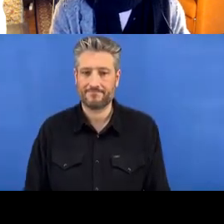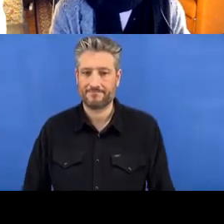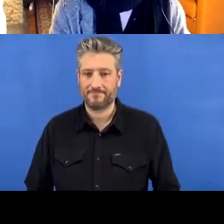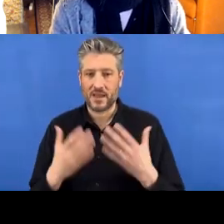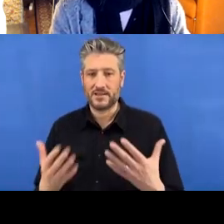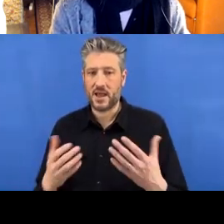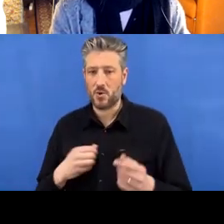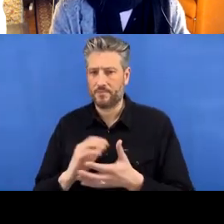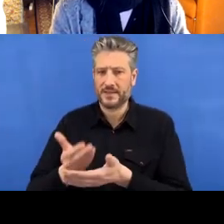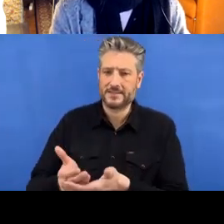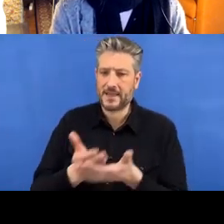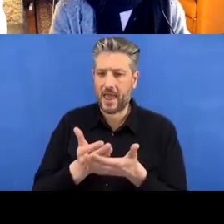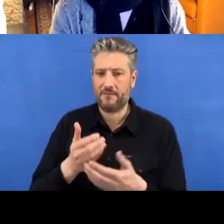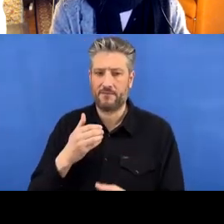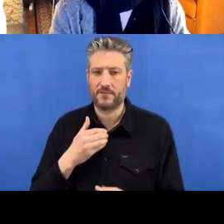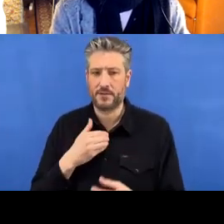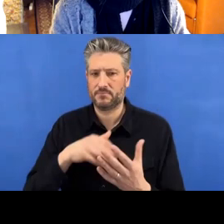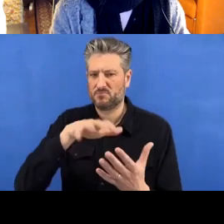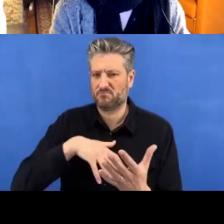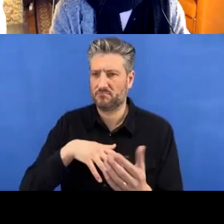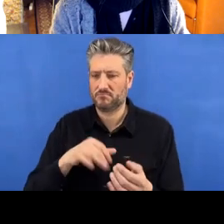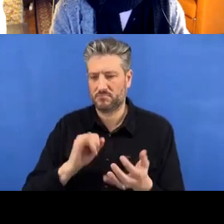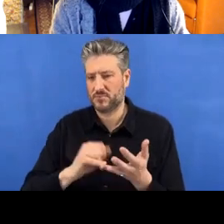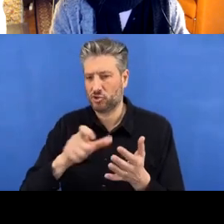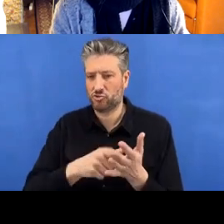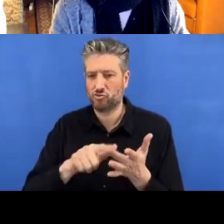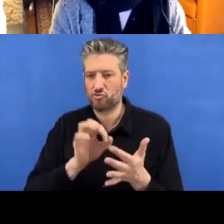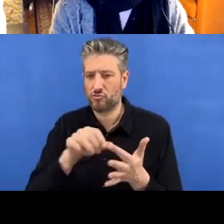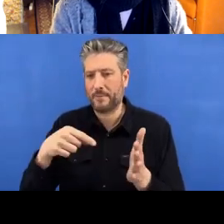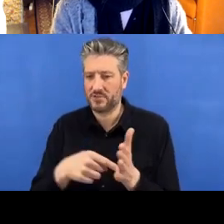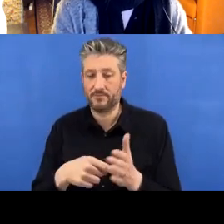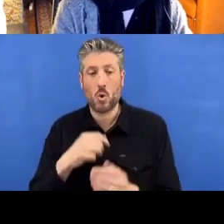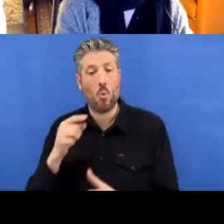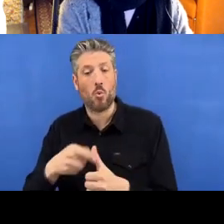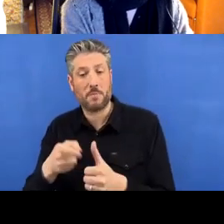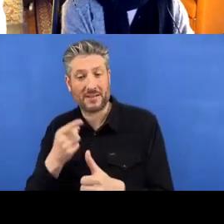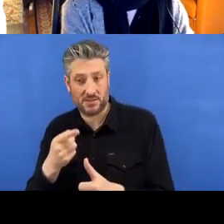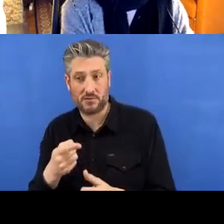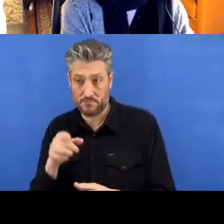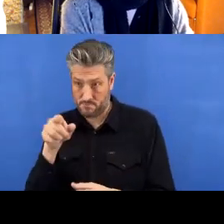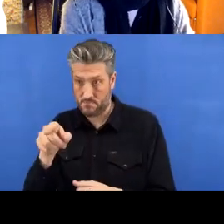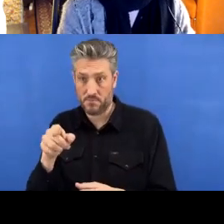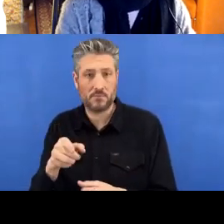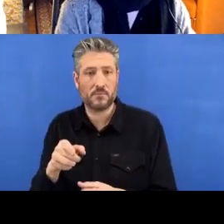automatically- an R project will automatically offer to save it in the right place.